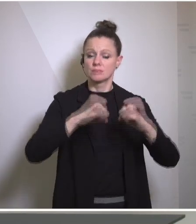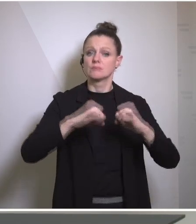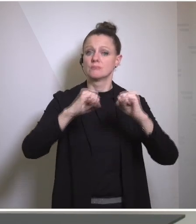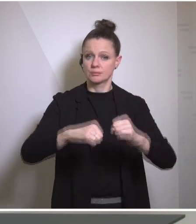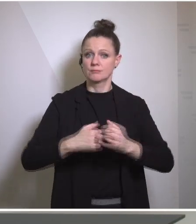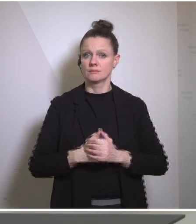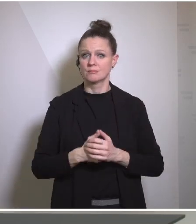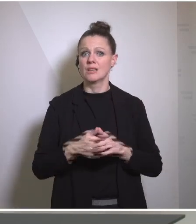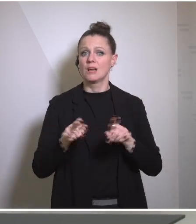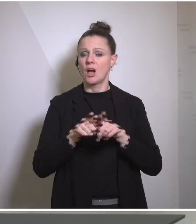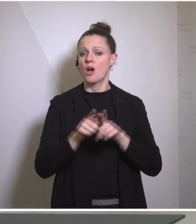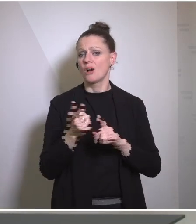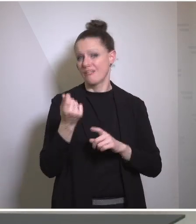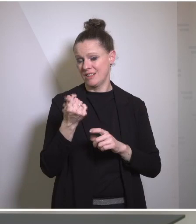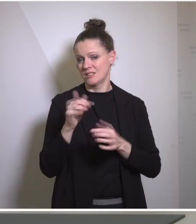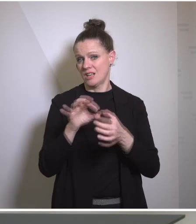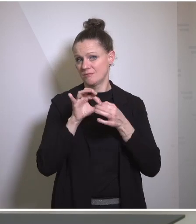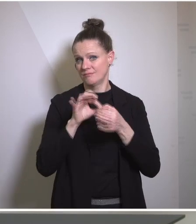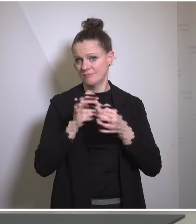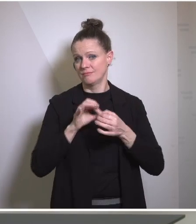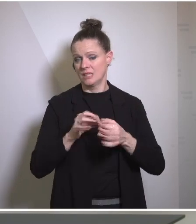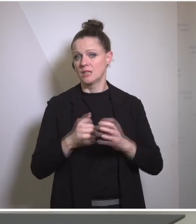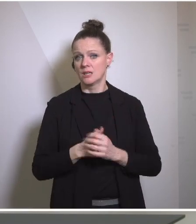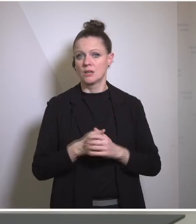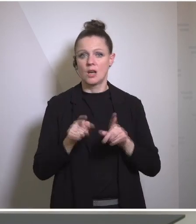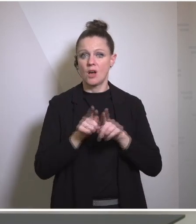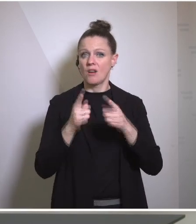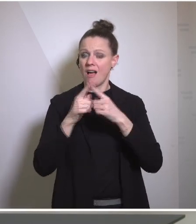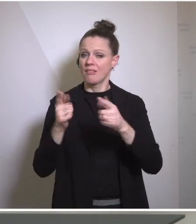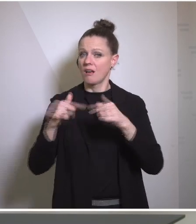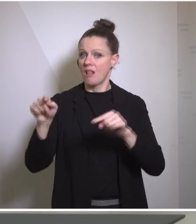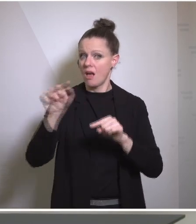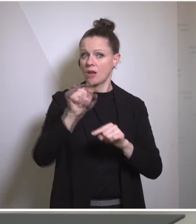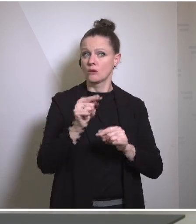financial contributions our in-kind contributions other countries have stood up in recent weeks